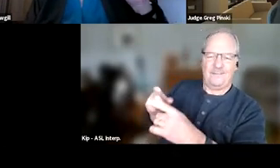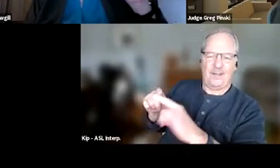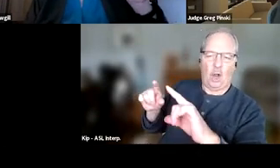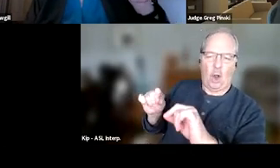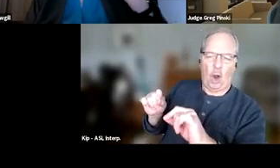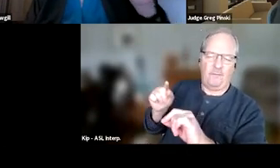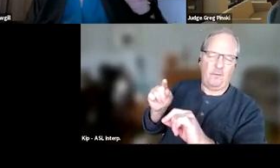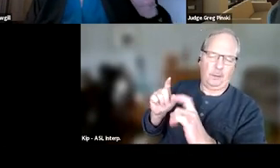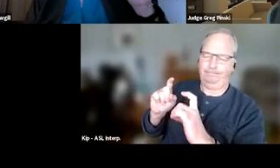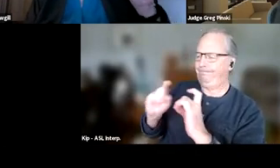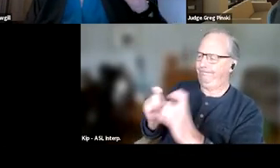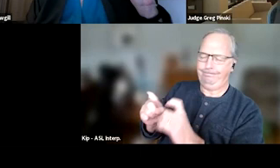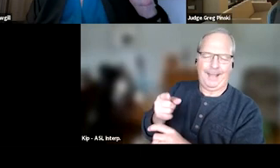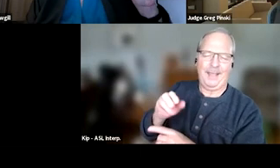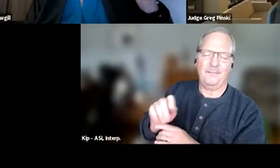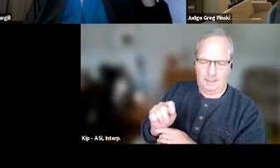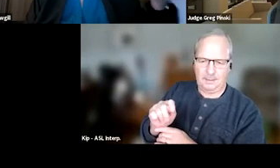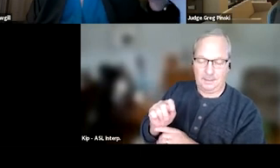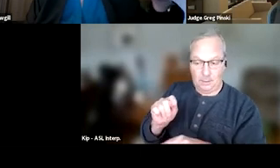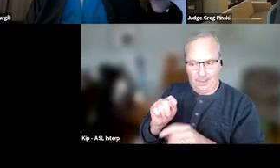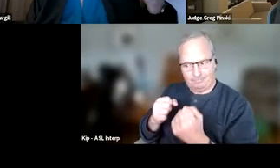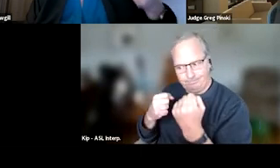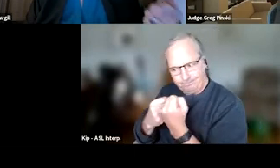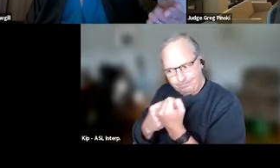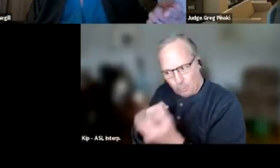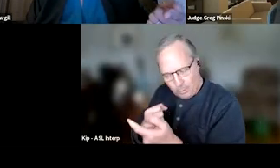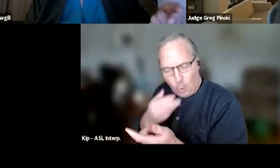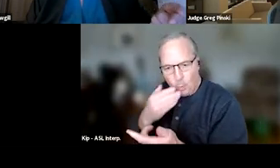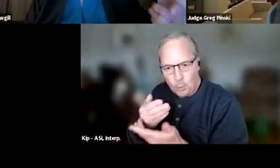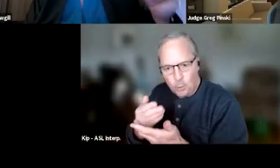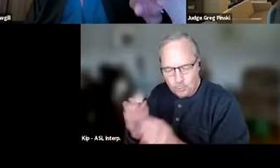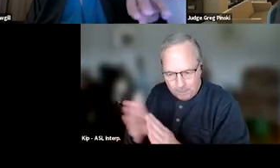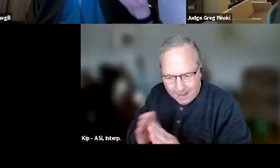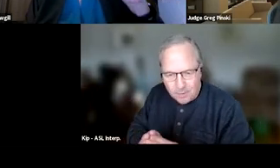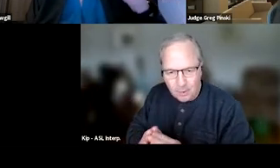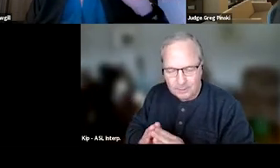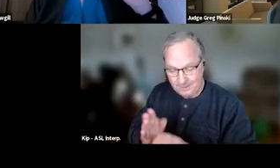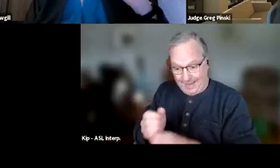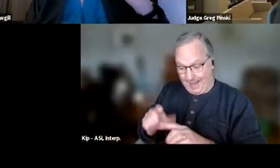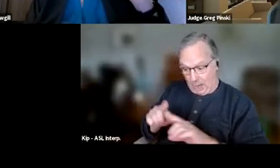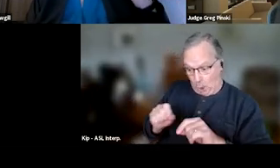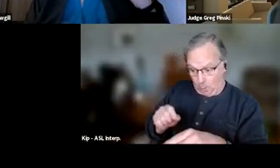that person got reinforced good job: when they got the card, when they put it in the fishbowl, and then for the drawing.